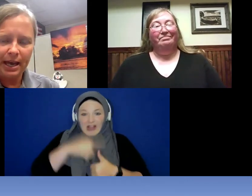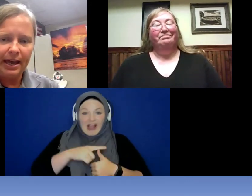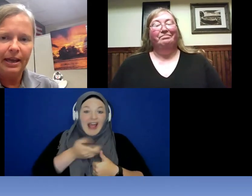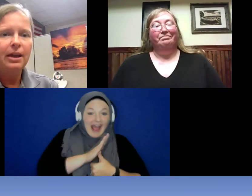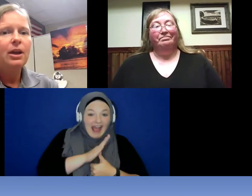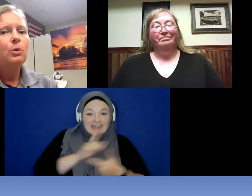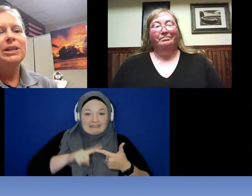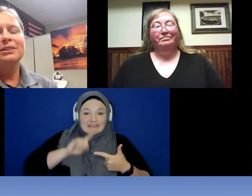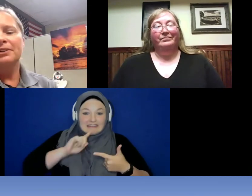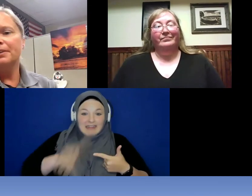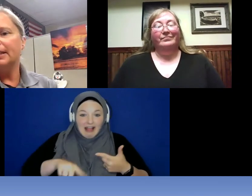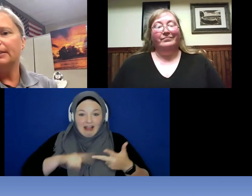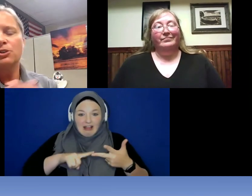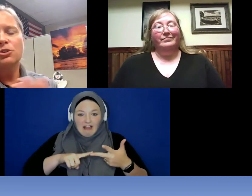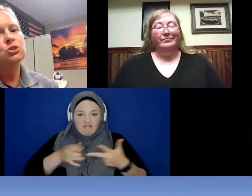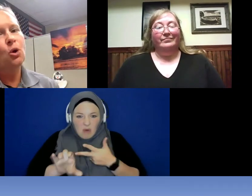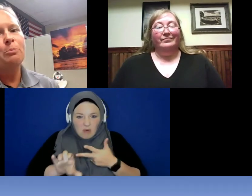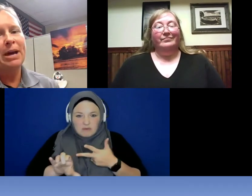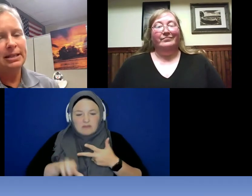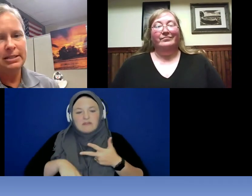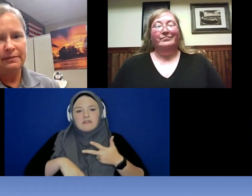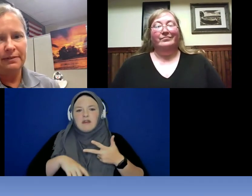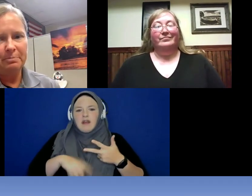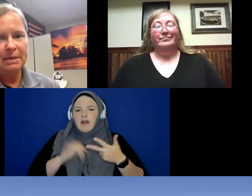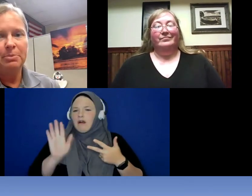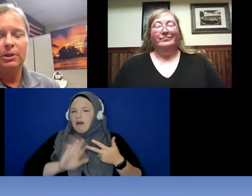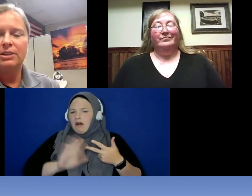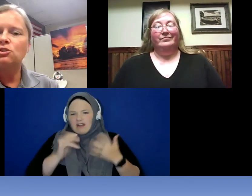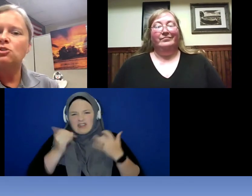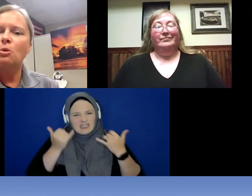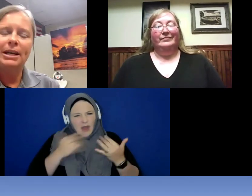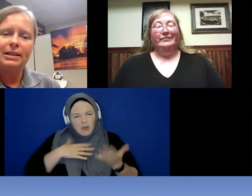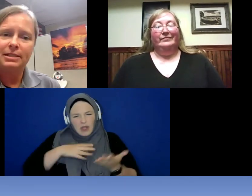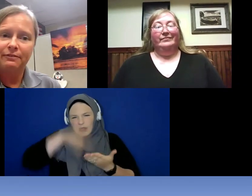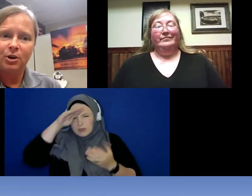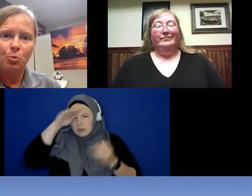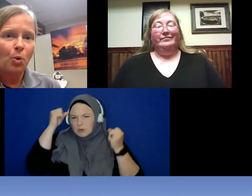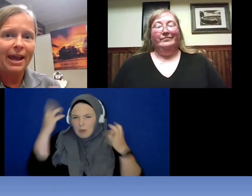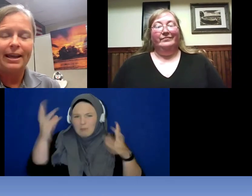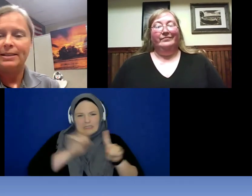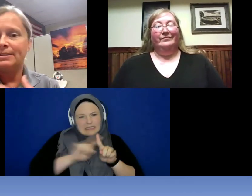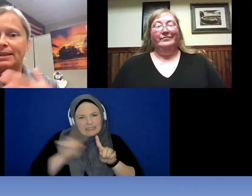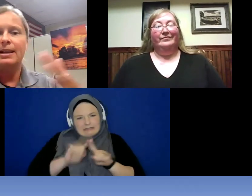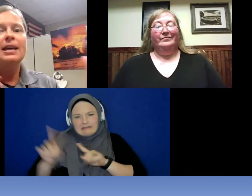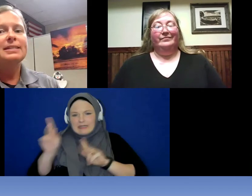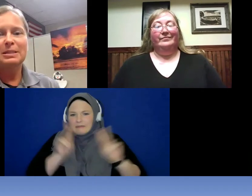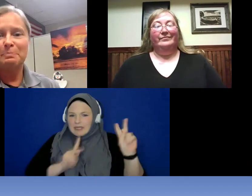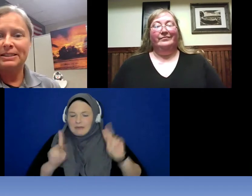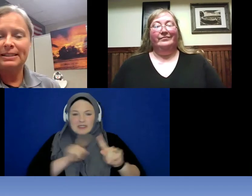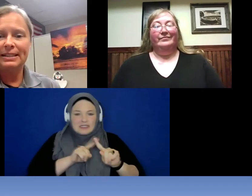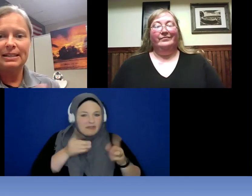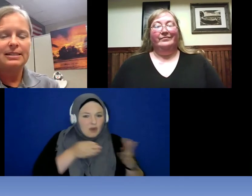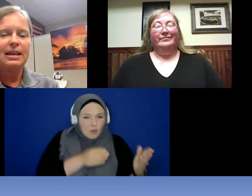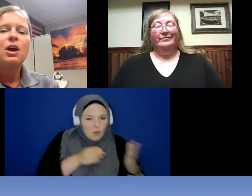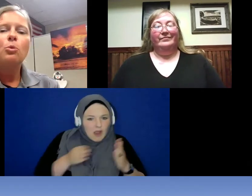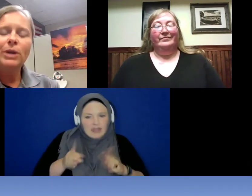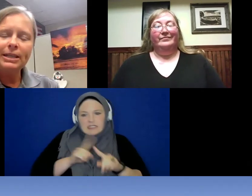okay. We learn that there is so many different people and so many different ways and disabilities that we